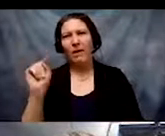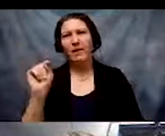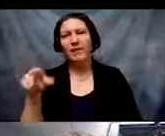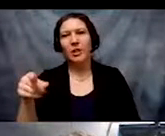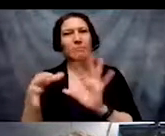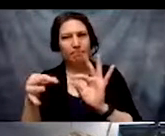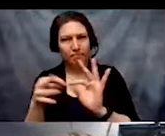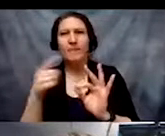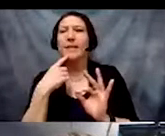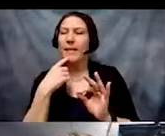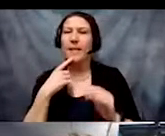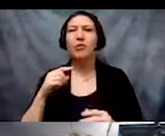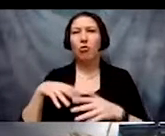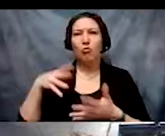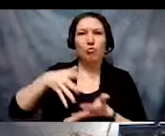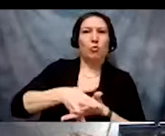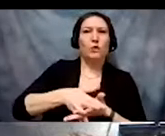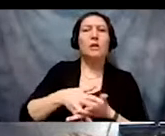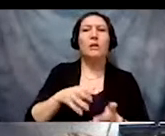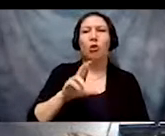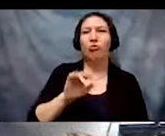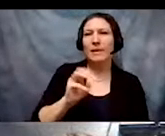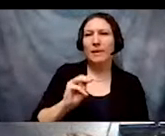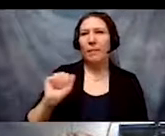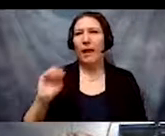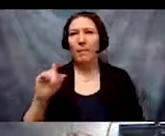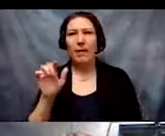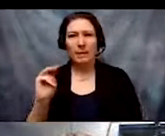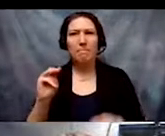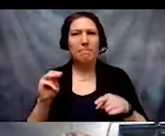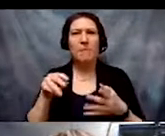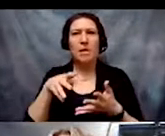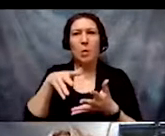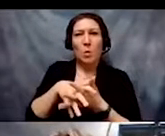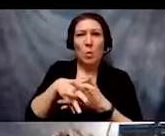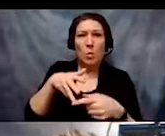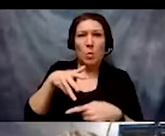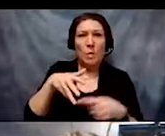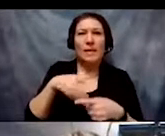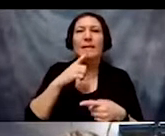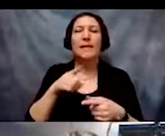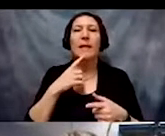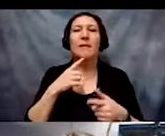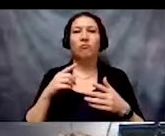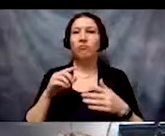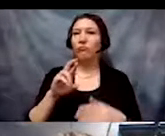"These roots are that ableism and racism have intersectional beginnings